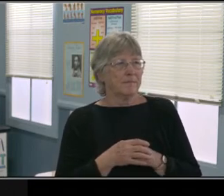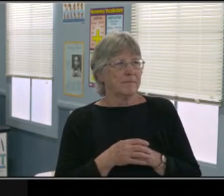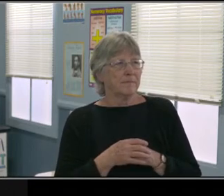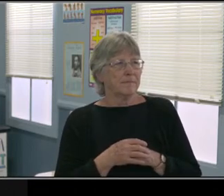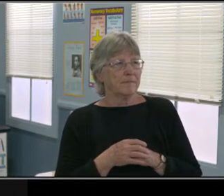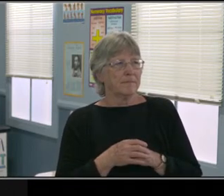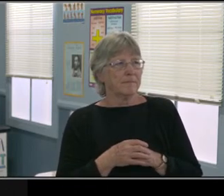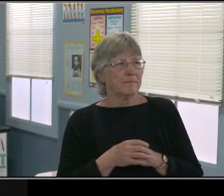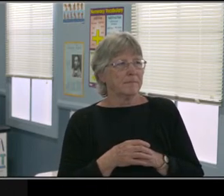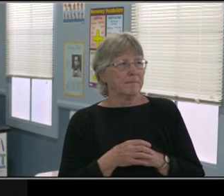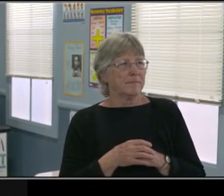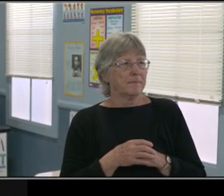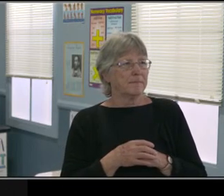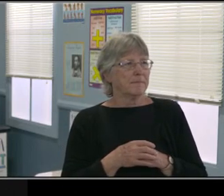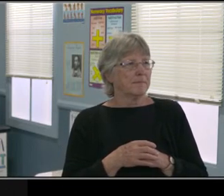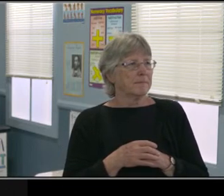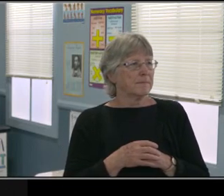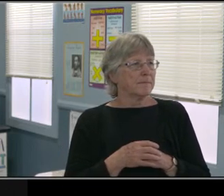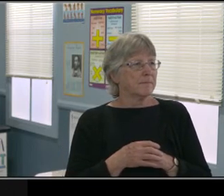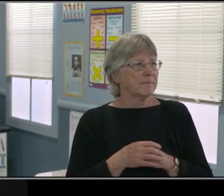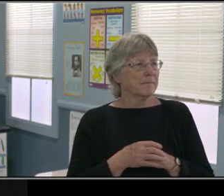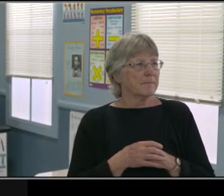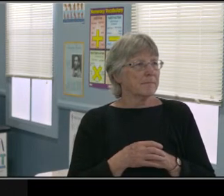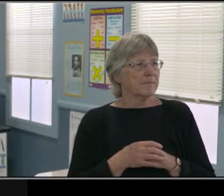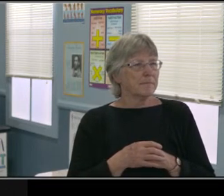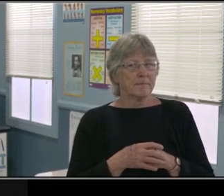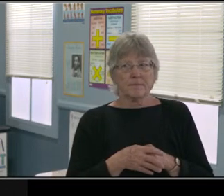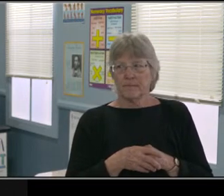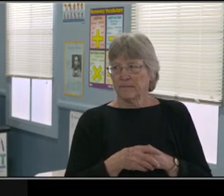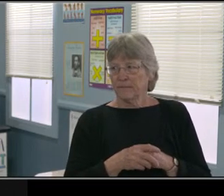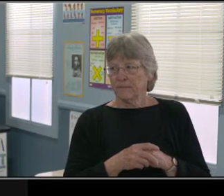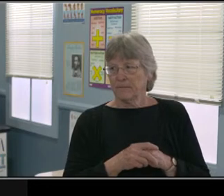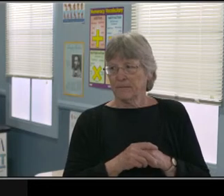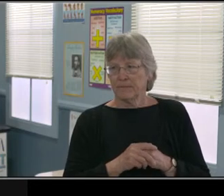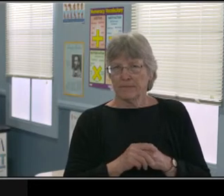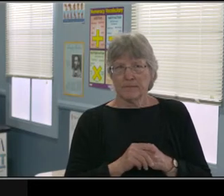then explain those challenges. And then at the end the last few slides,